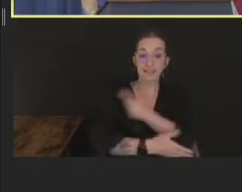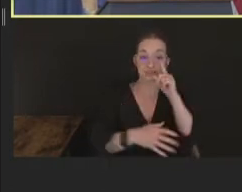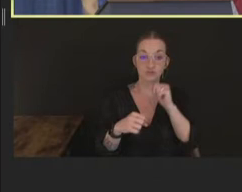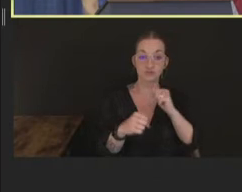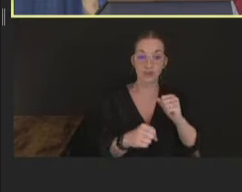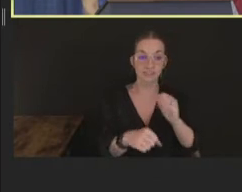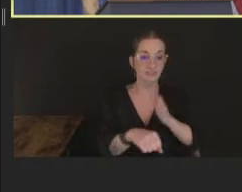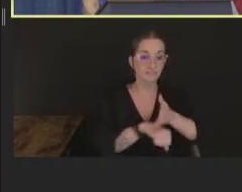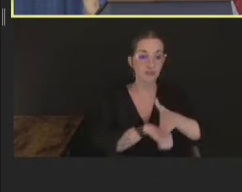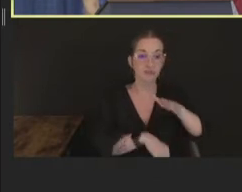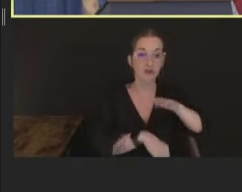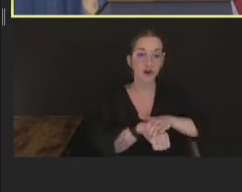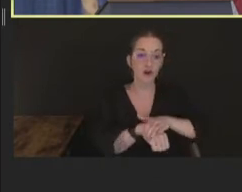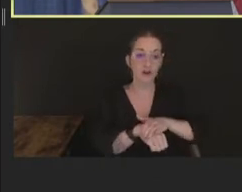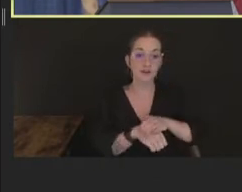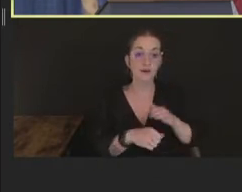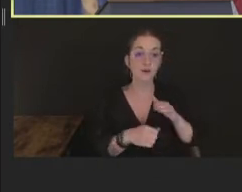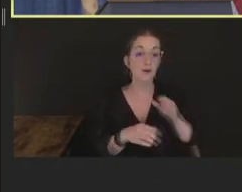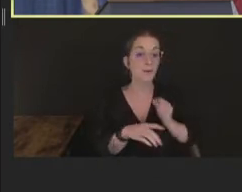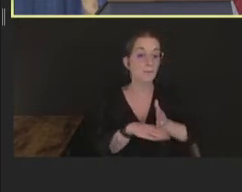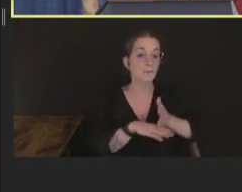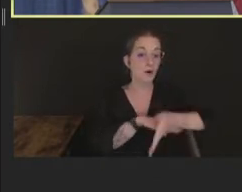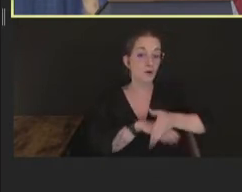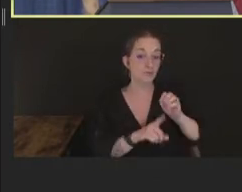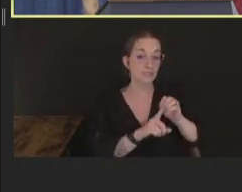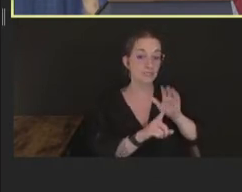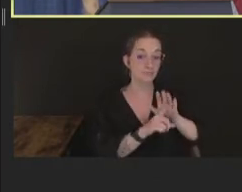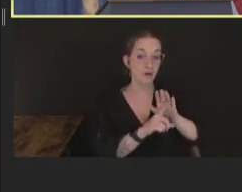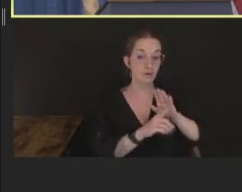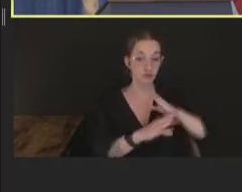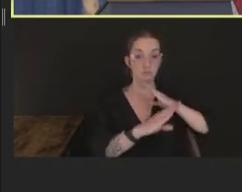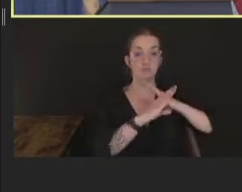prophylaxis. And this strategy has been rolled out in a few different phases.